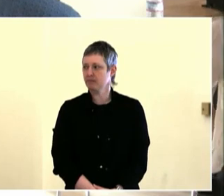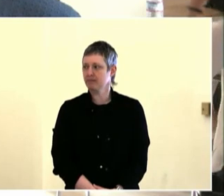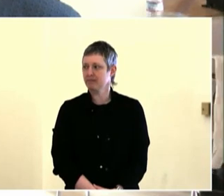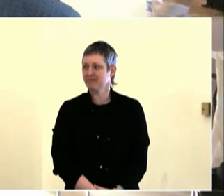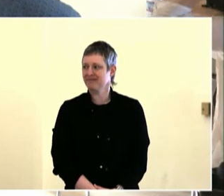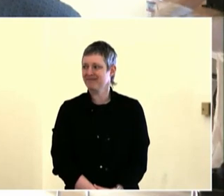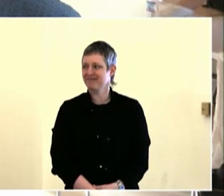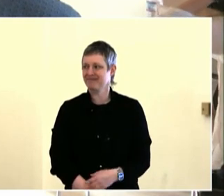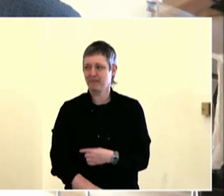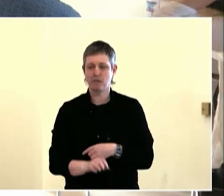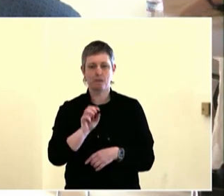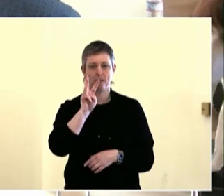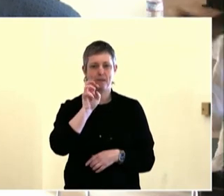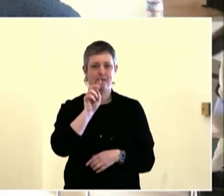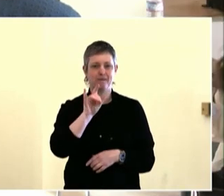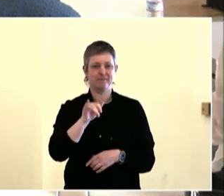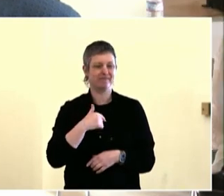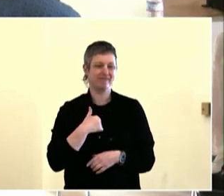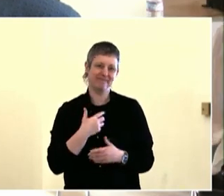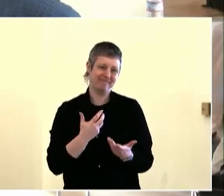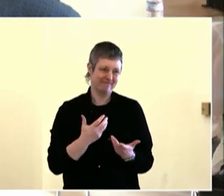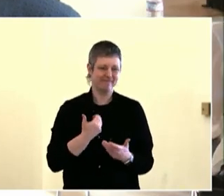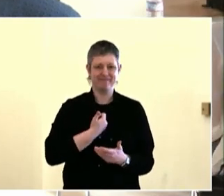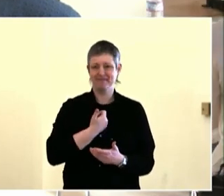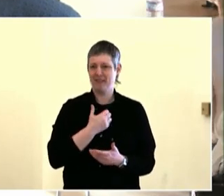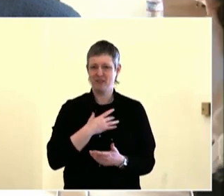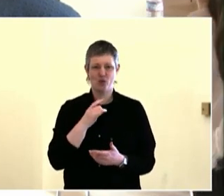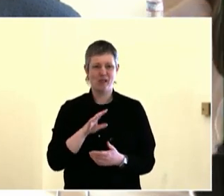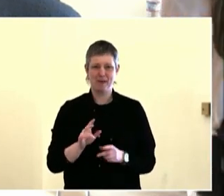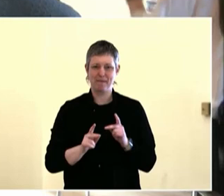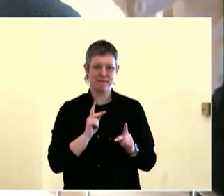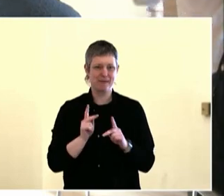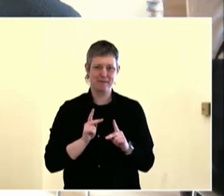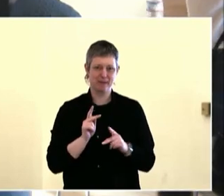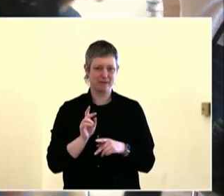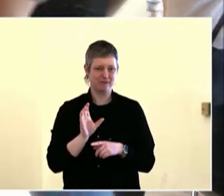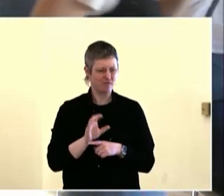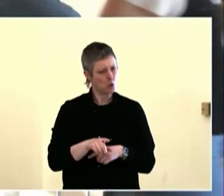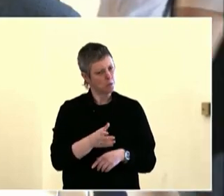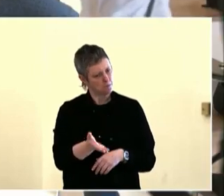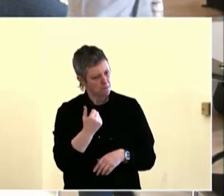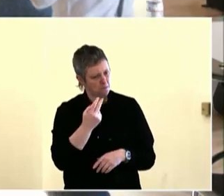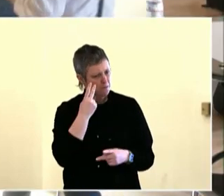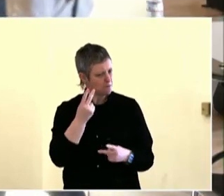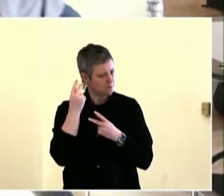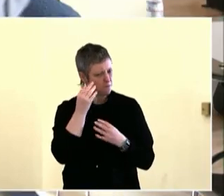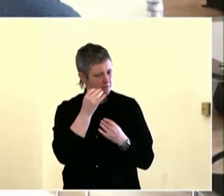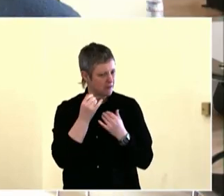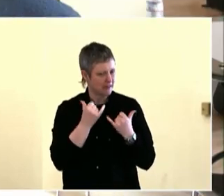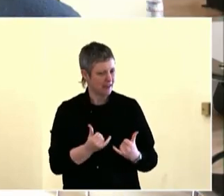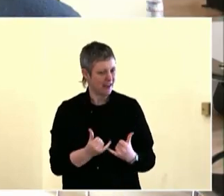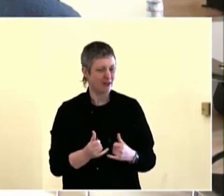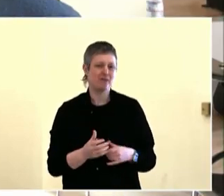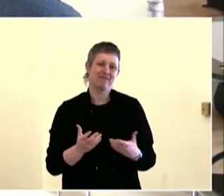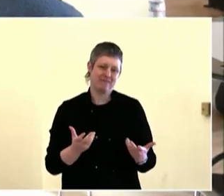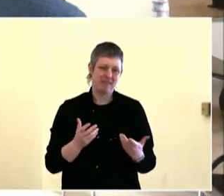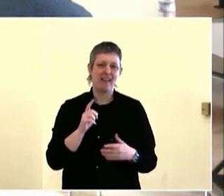So one of the things we talked about was having -- some of these things were discussed during this -- these sessions,